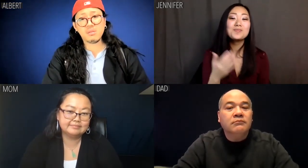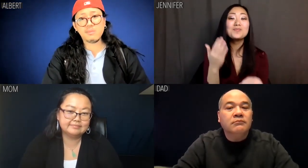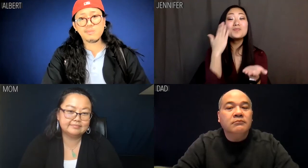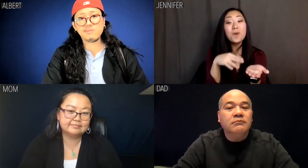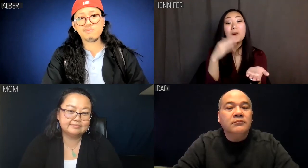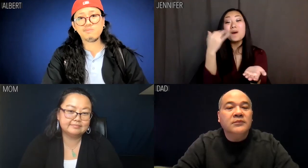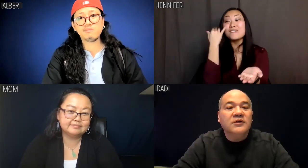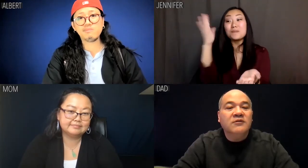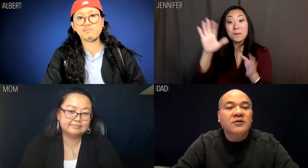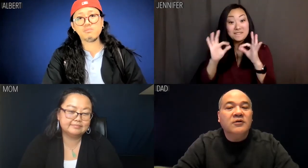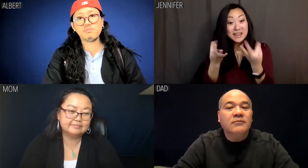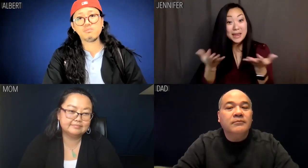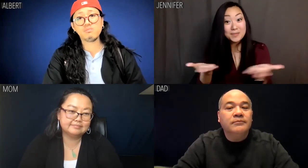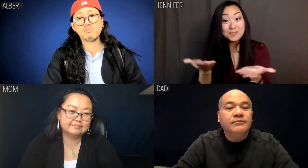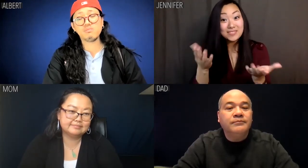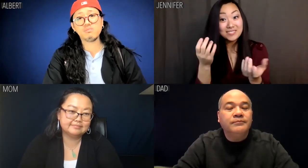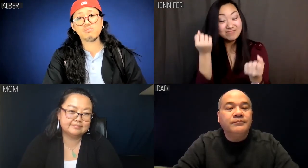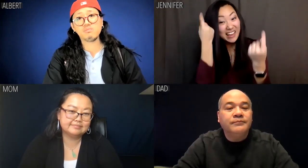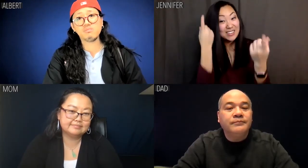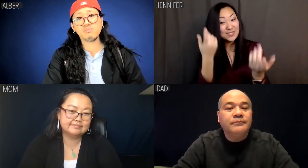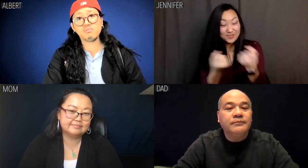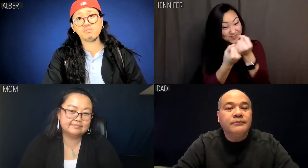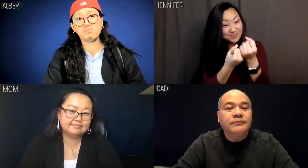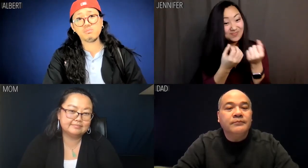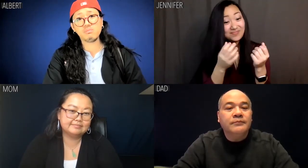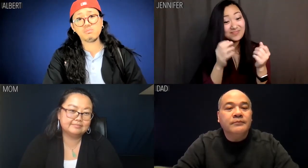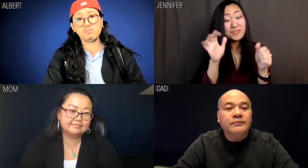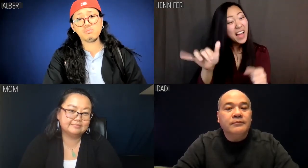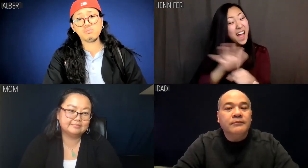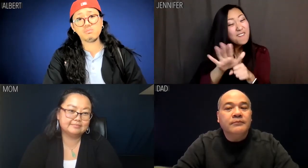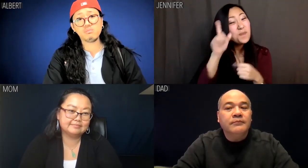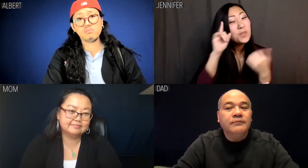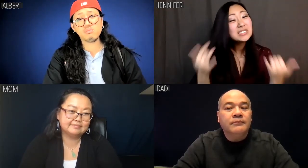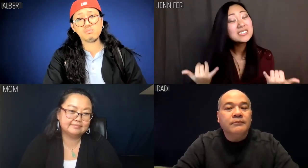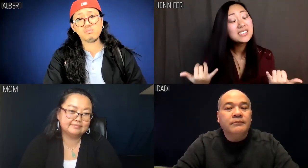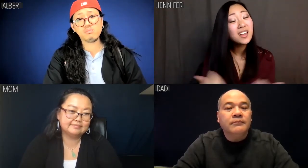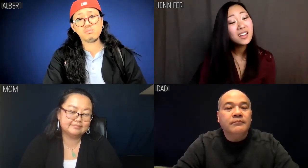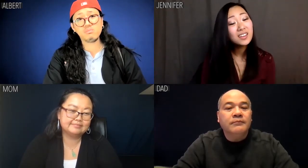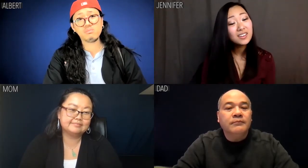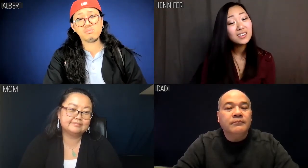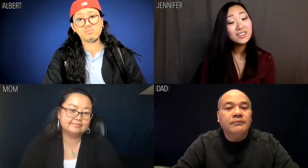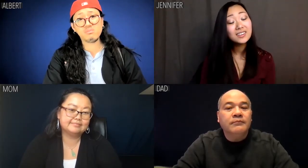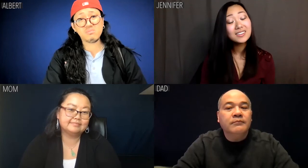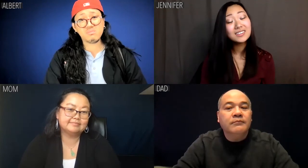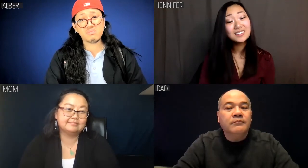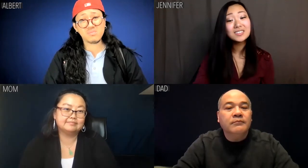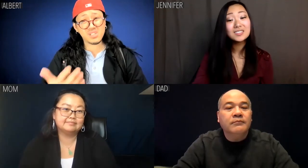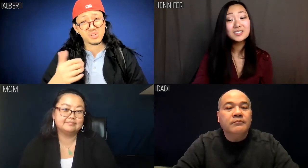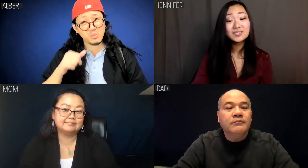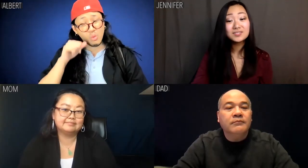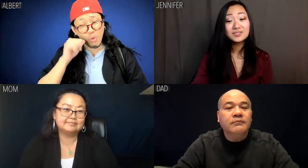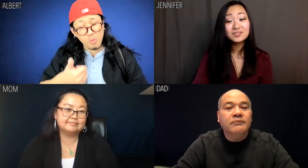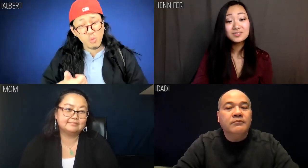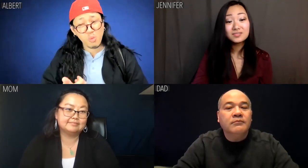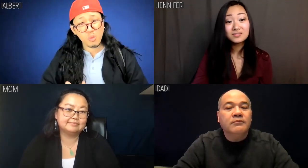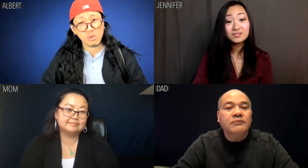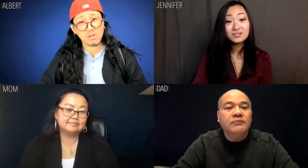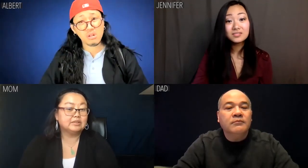If you know that at least your family gets you, can that be enough for today? Albert: And tomorrow?